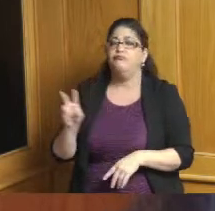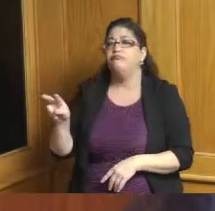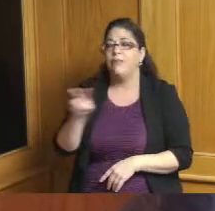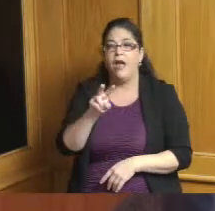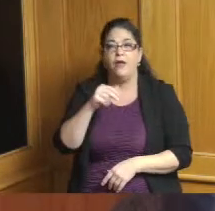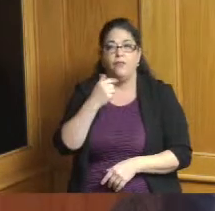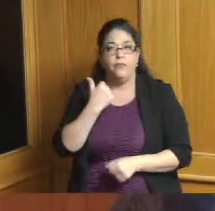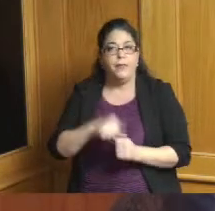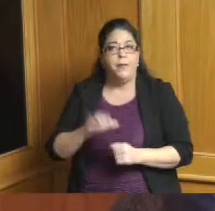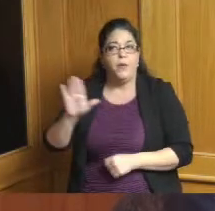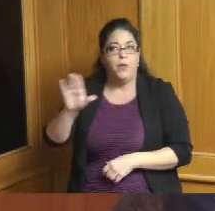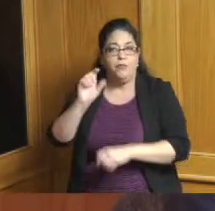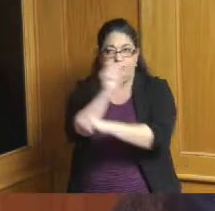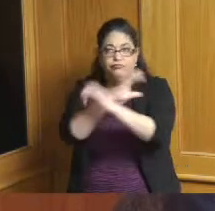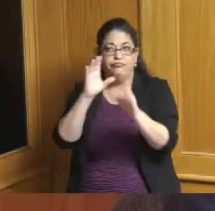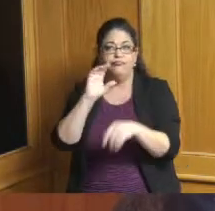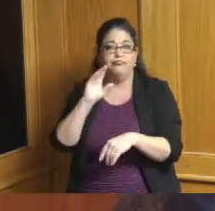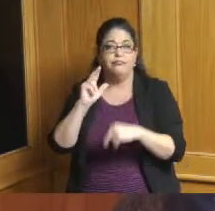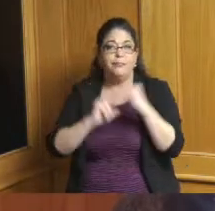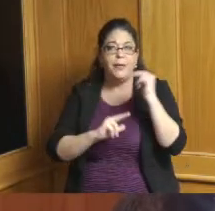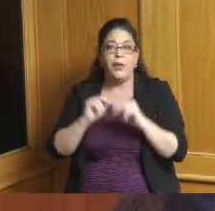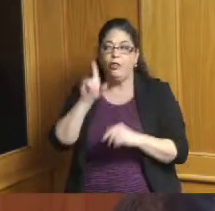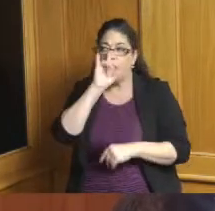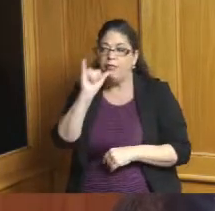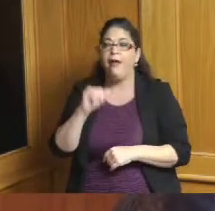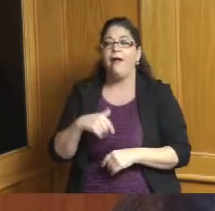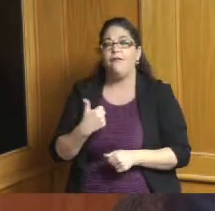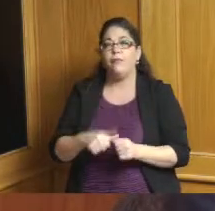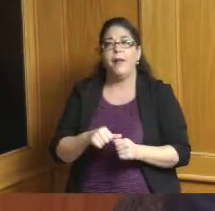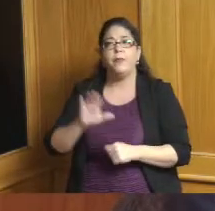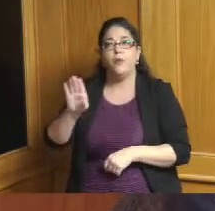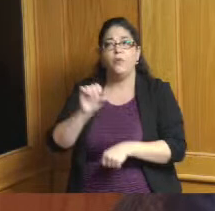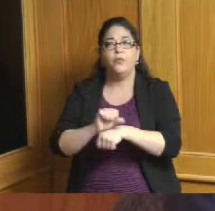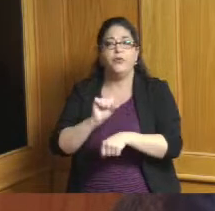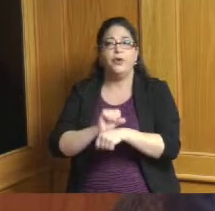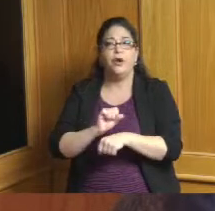work you're doing you've worked with the county well and so really appreciate that partnership